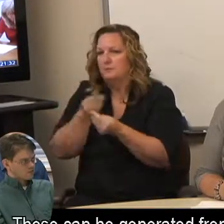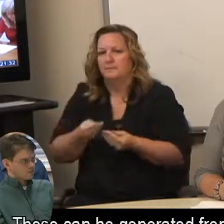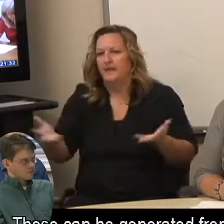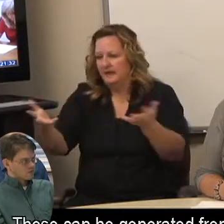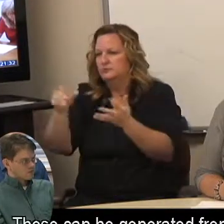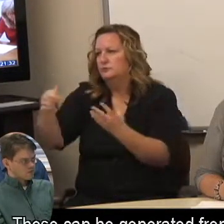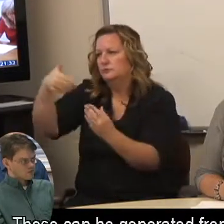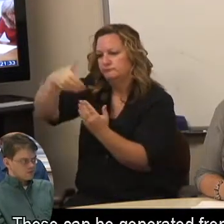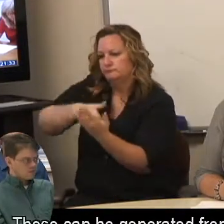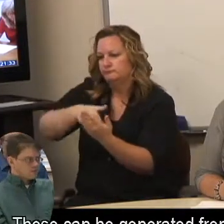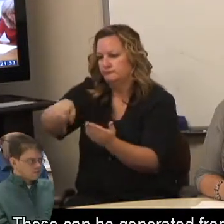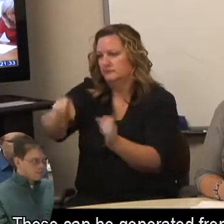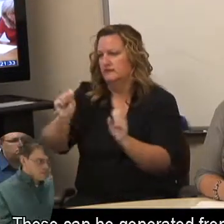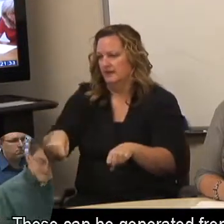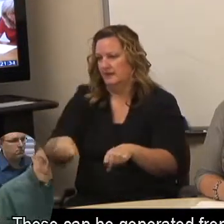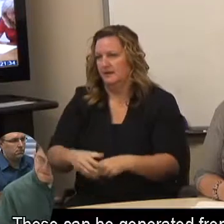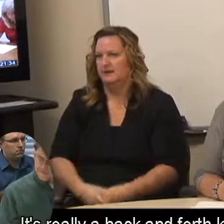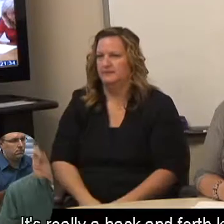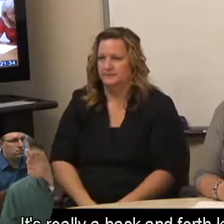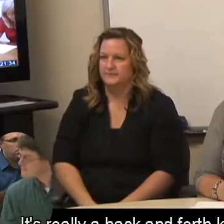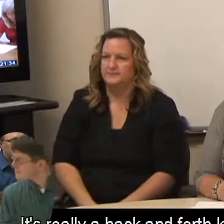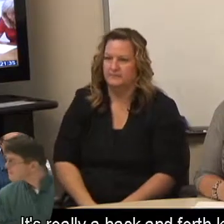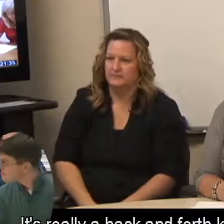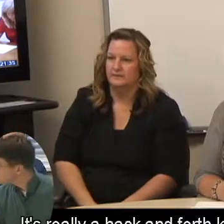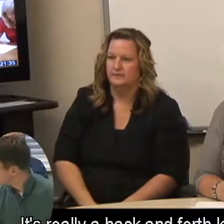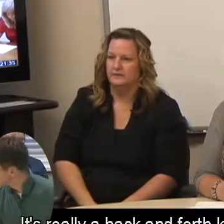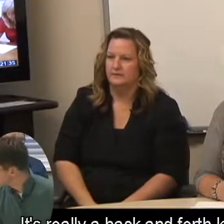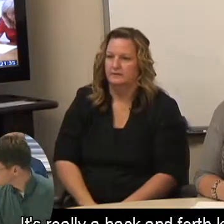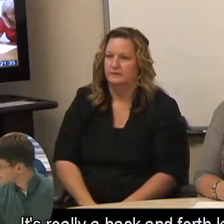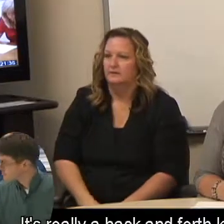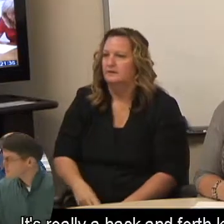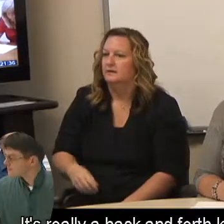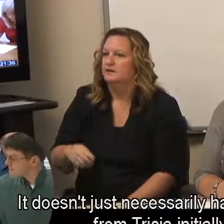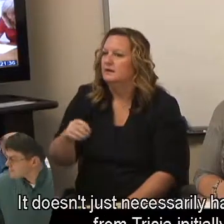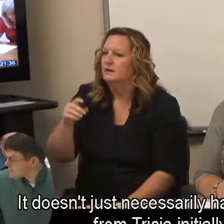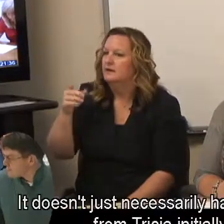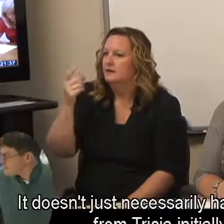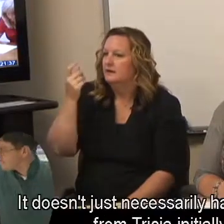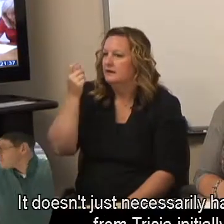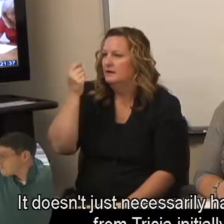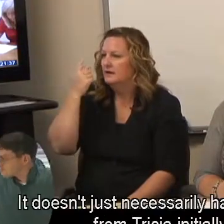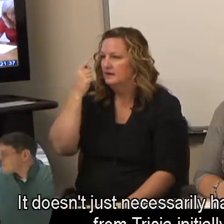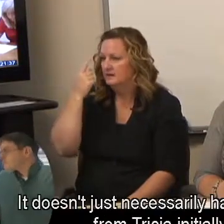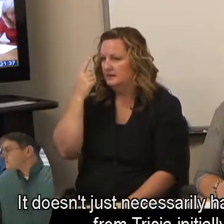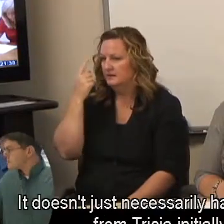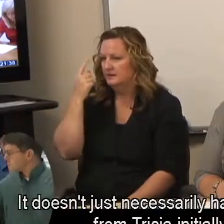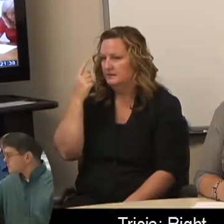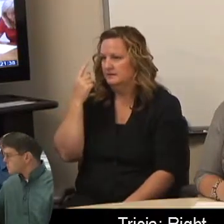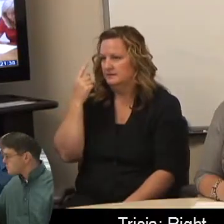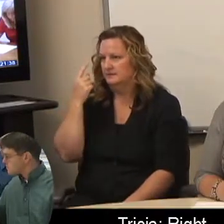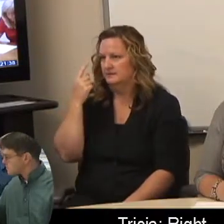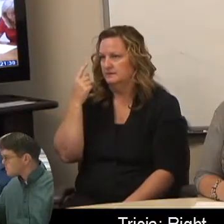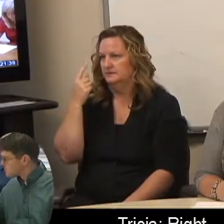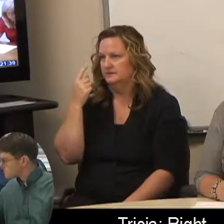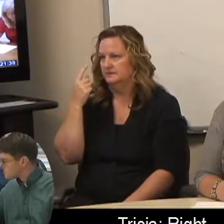Those can be generated from either end. It's really a back and forth kind of form. It doesn't just necessarily have to come from Tricia initially. Tricia: Right.